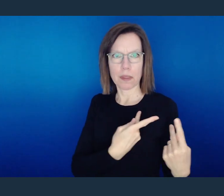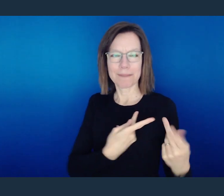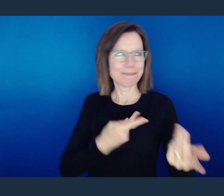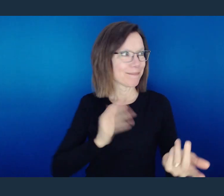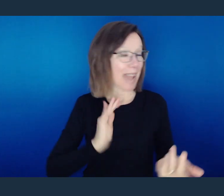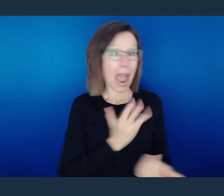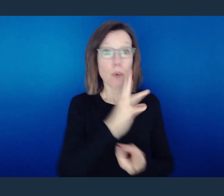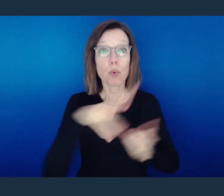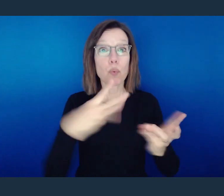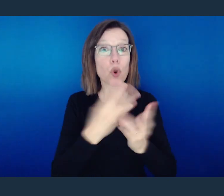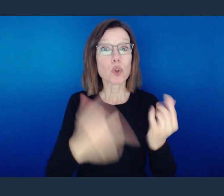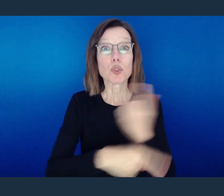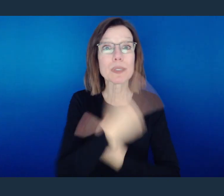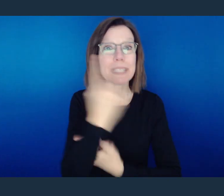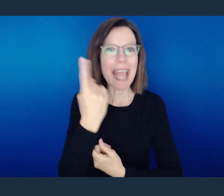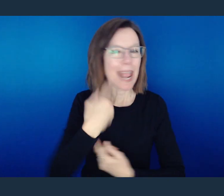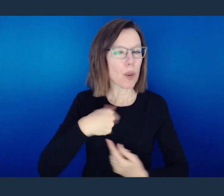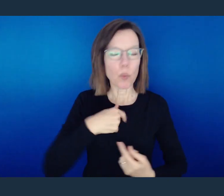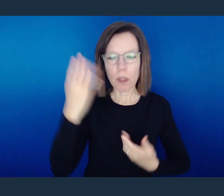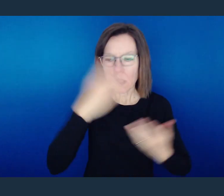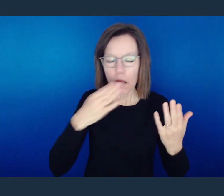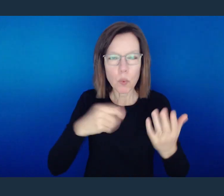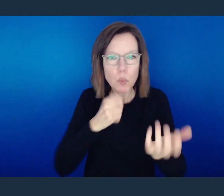This is something that is being lost in our society.